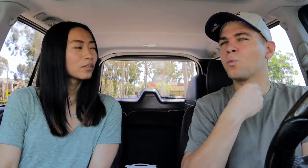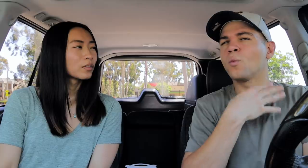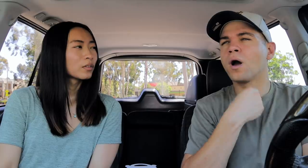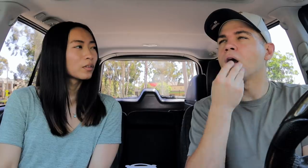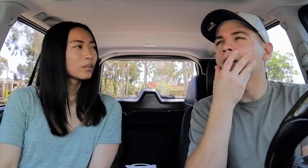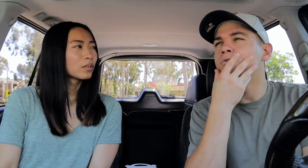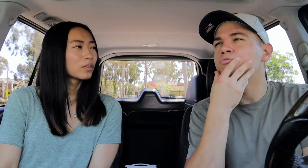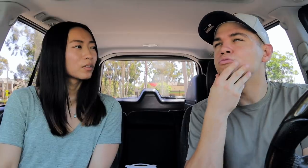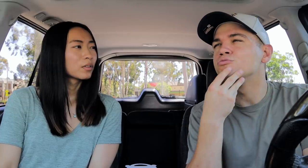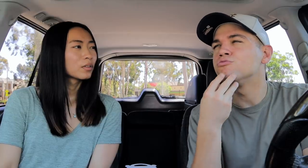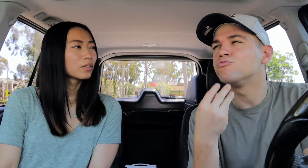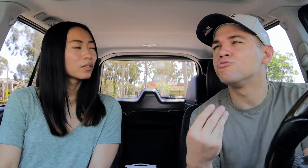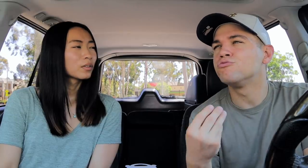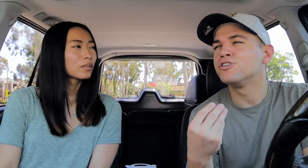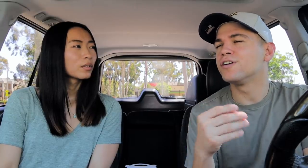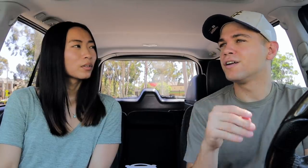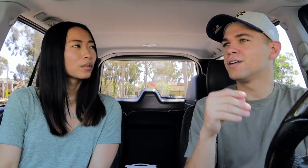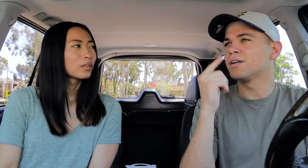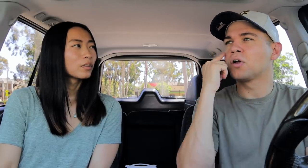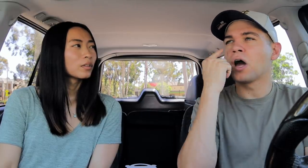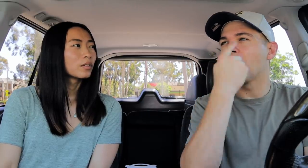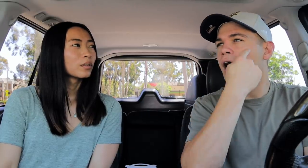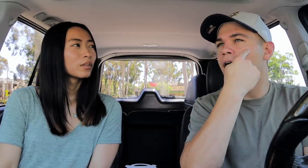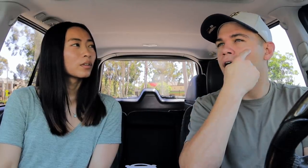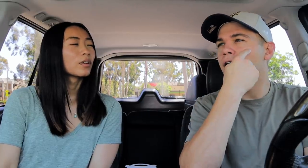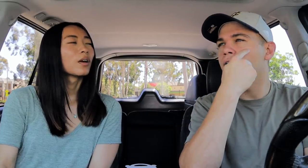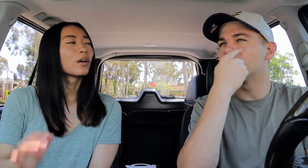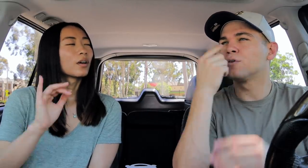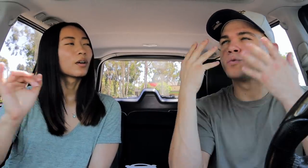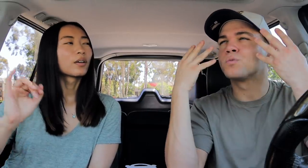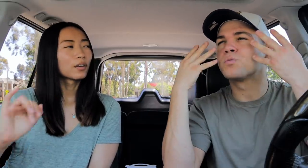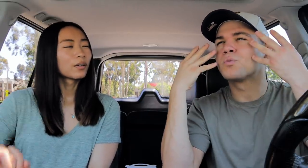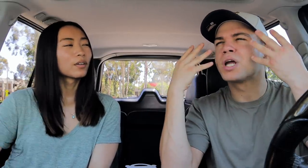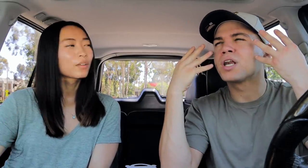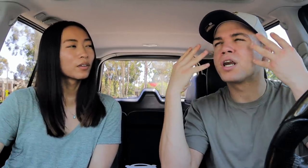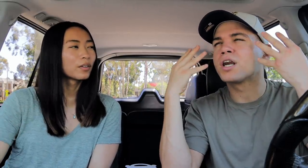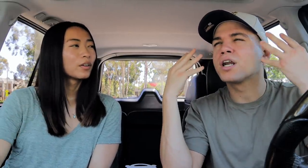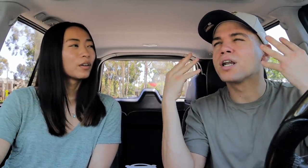White beard. eyes wrinkles